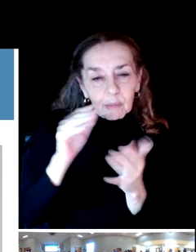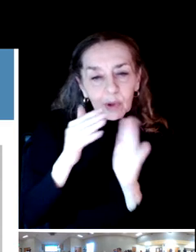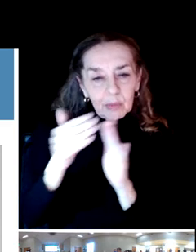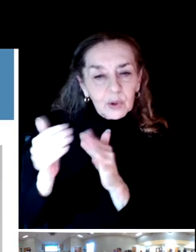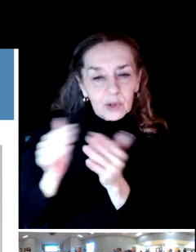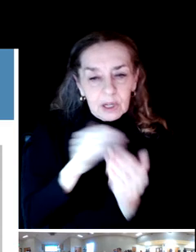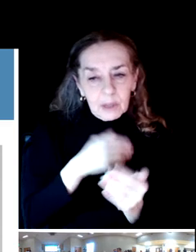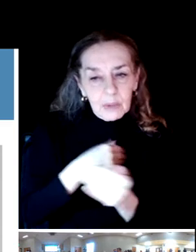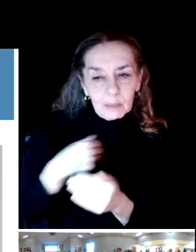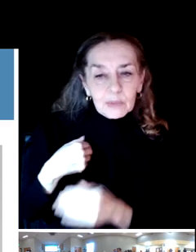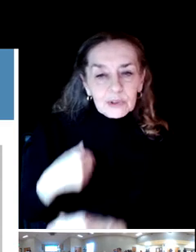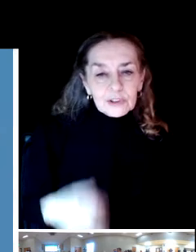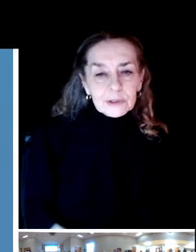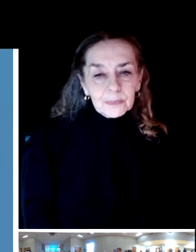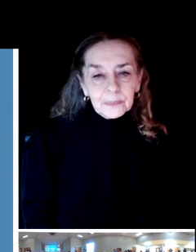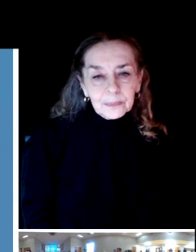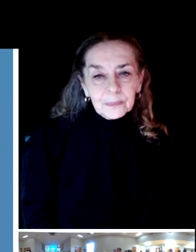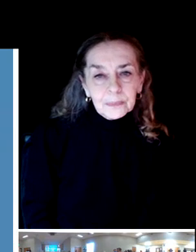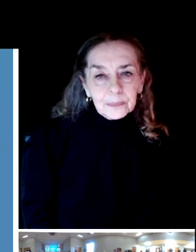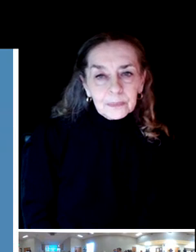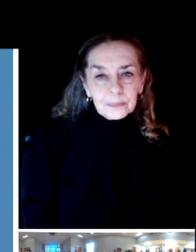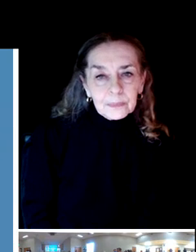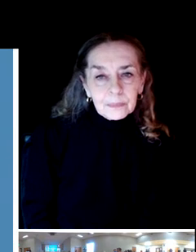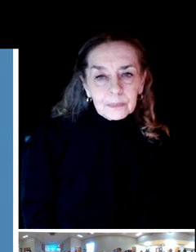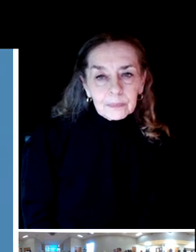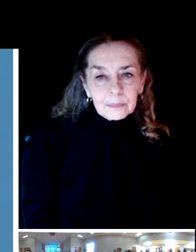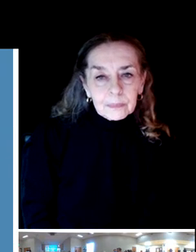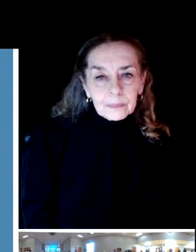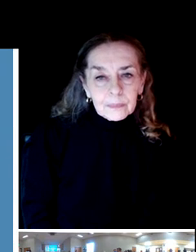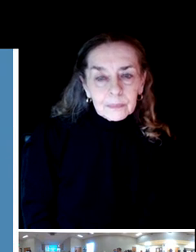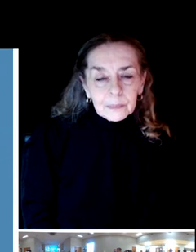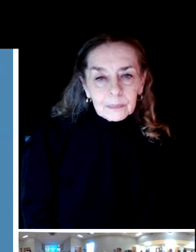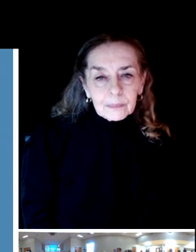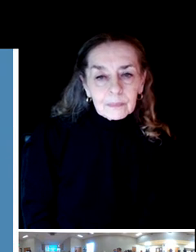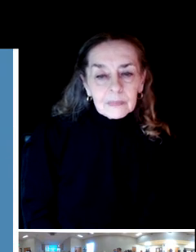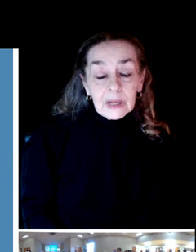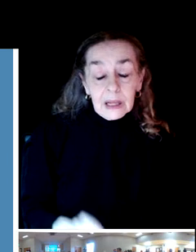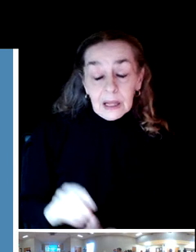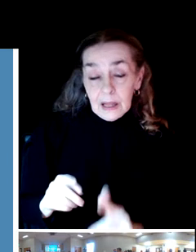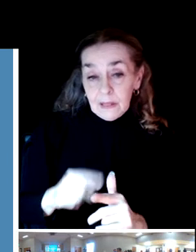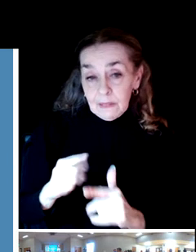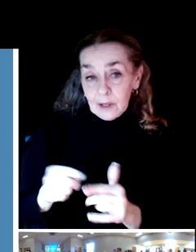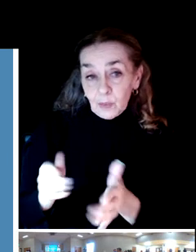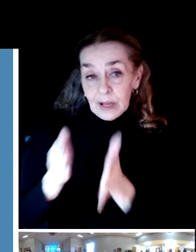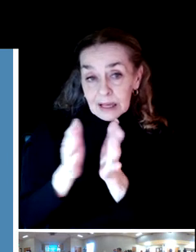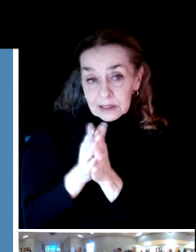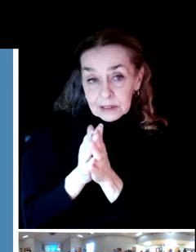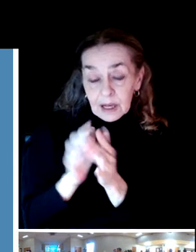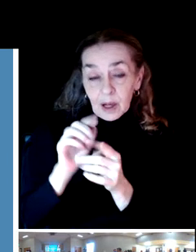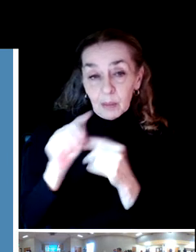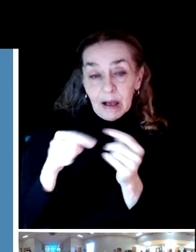it's focus groups. So then we ask you about recreational amenities. What are those amenities?